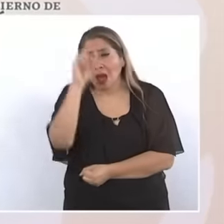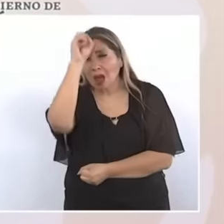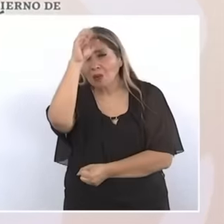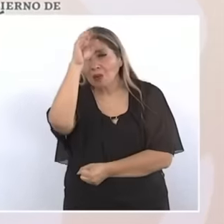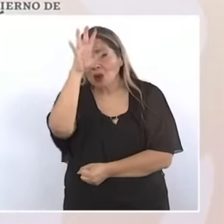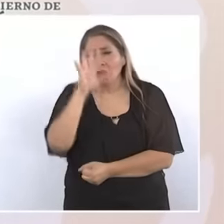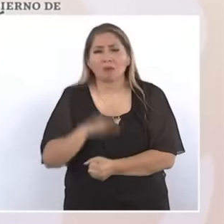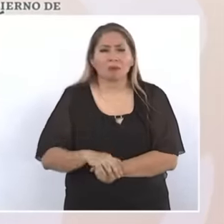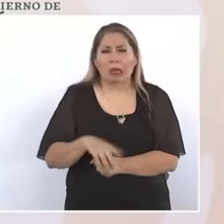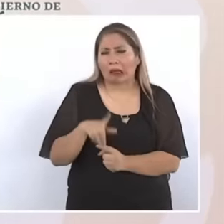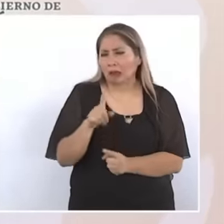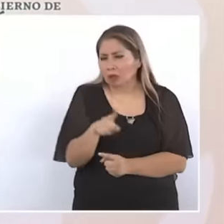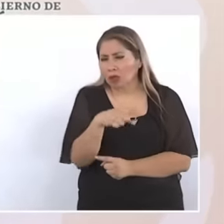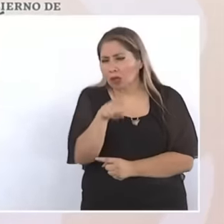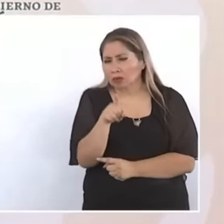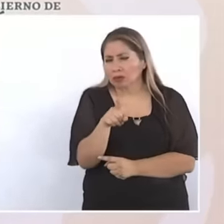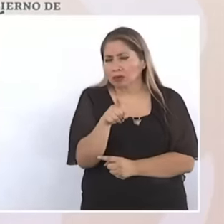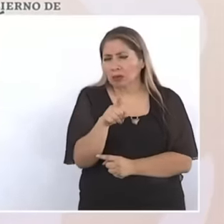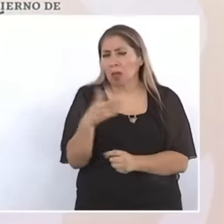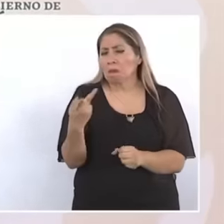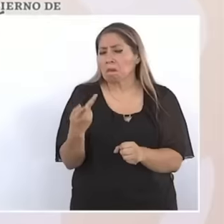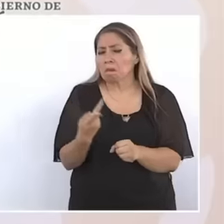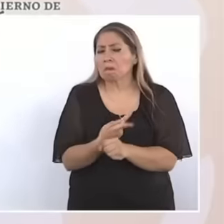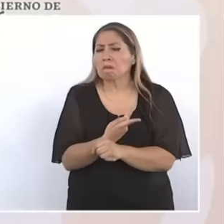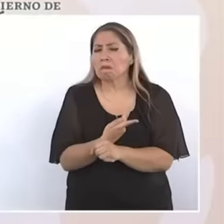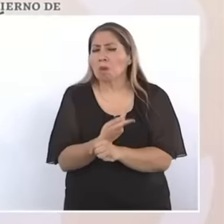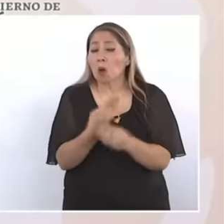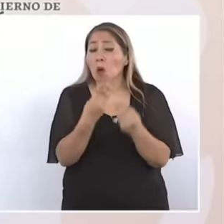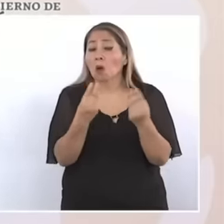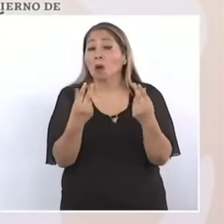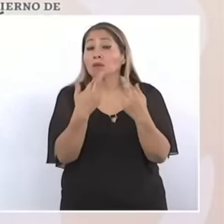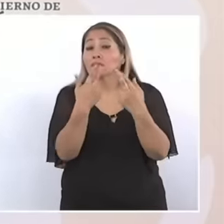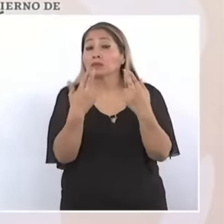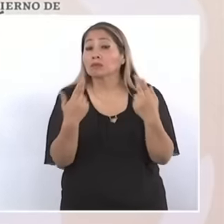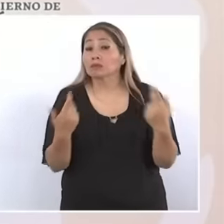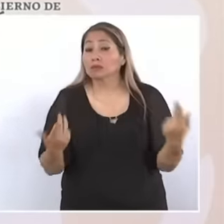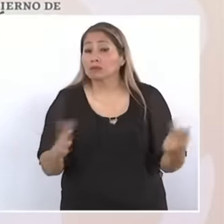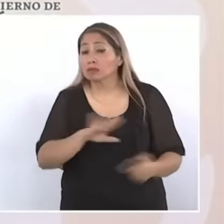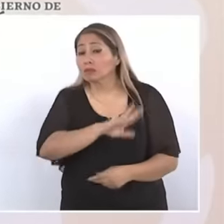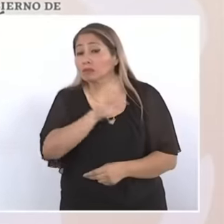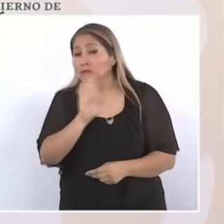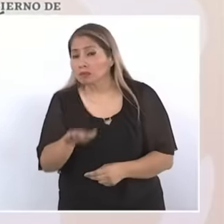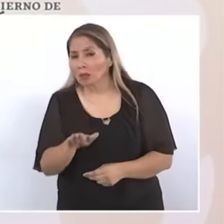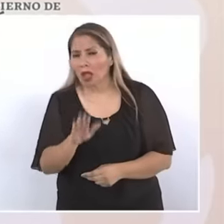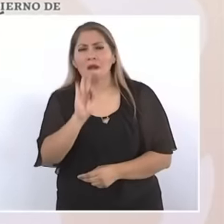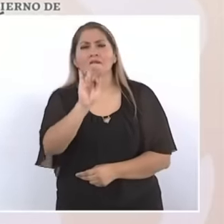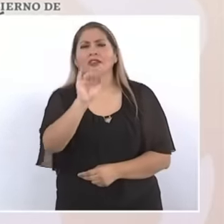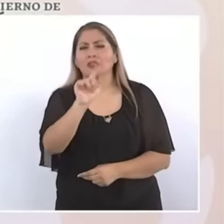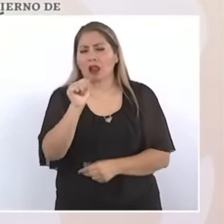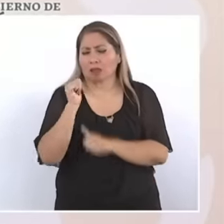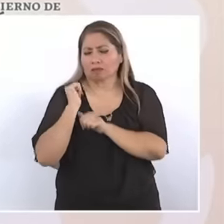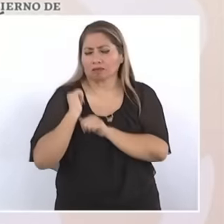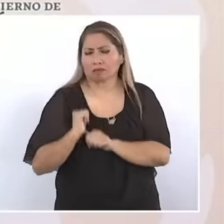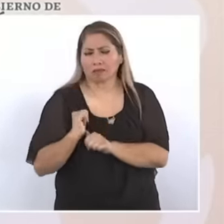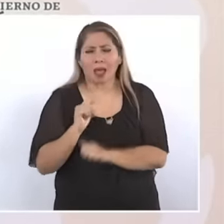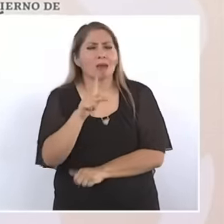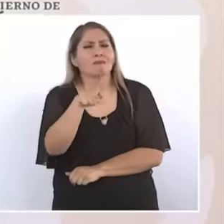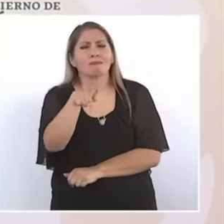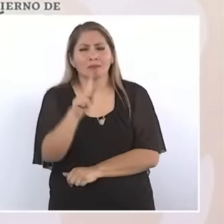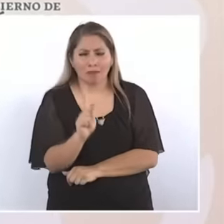definitively clarify the causes and responsibilities and address them. demands But there is a very important part of justice